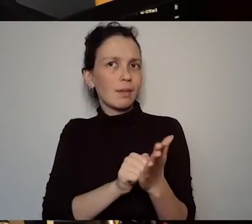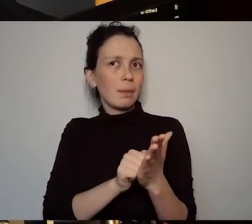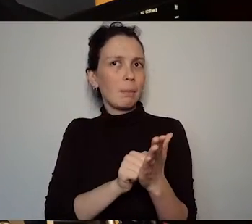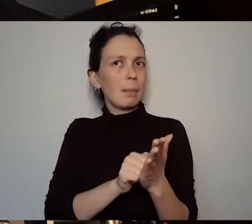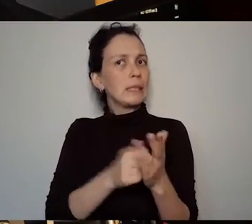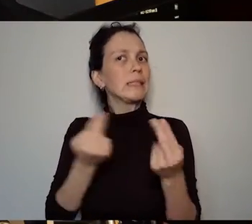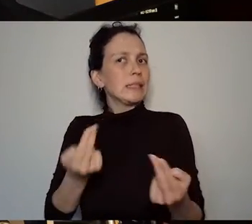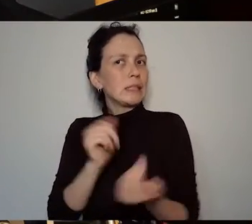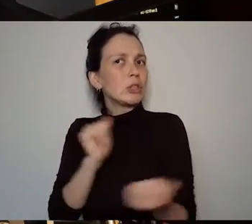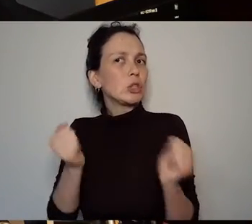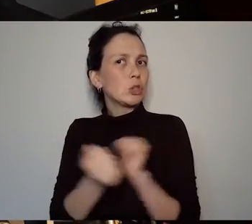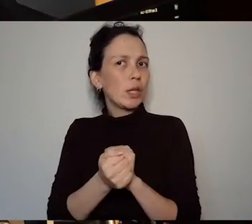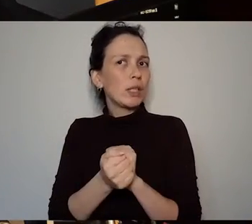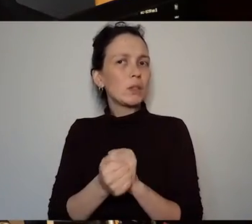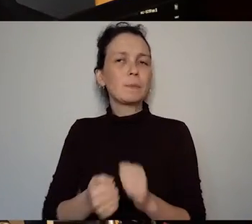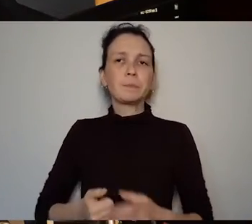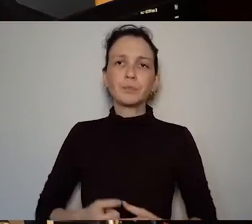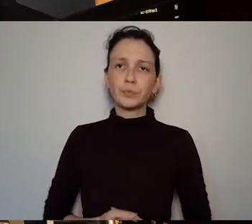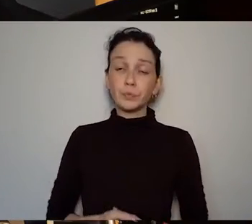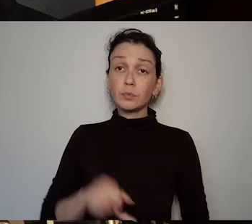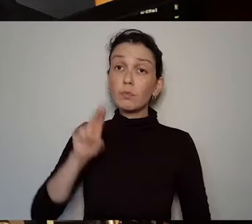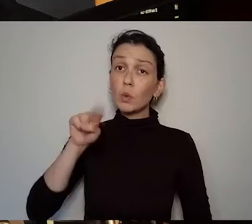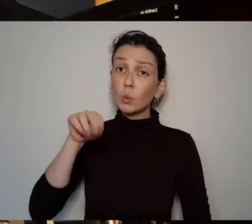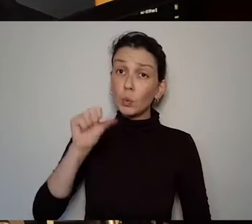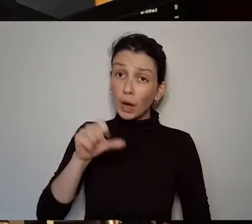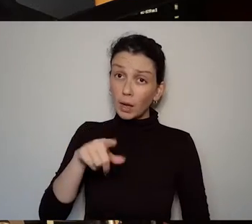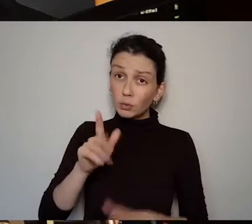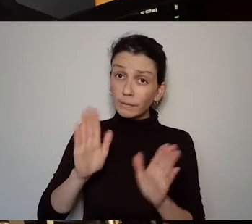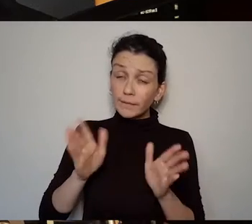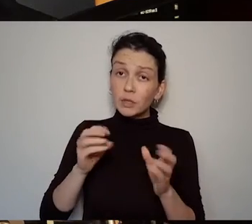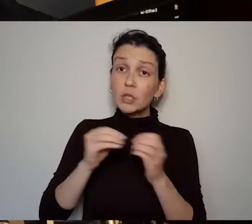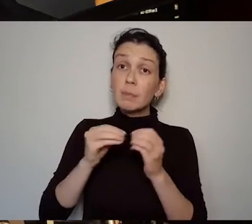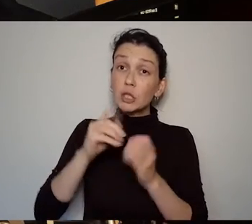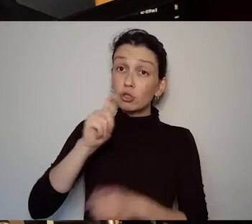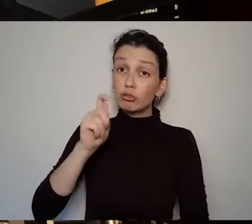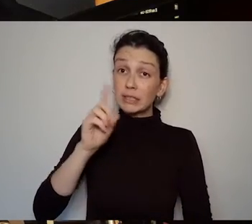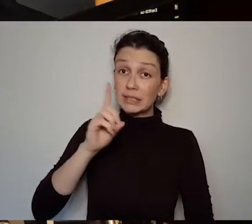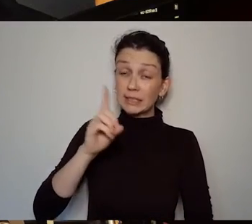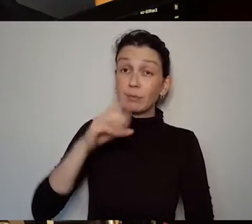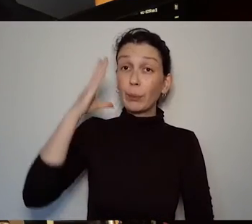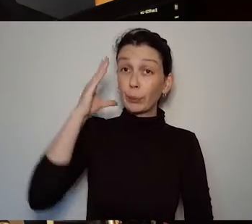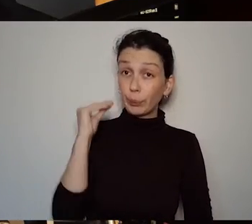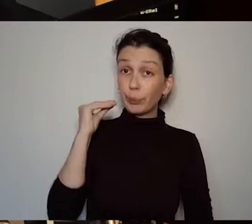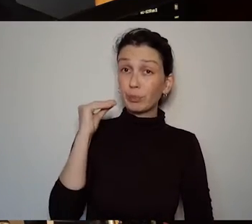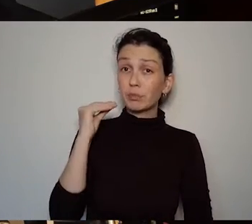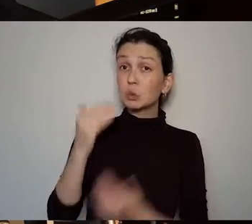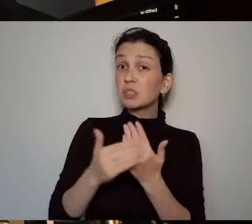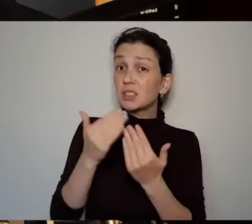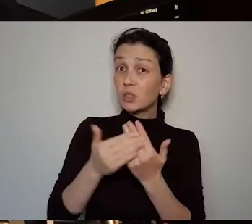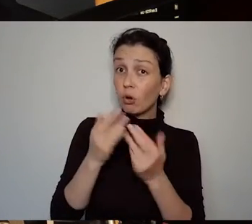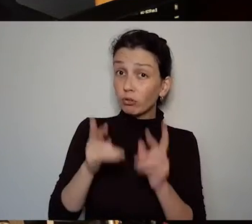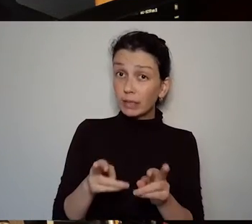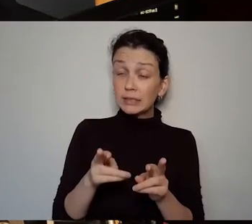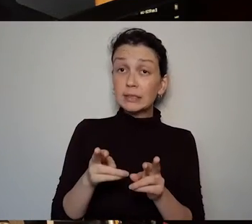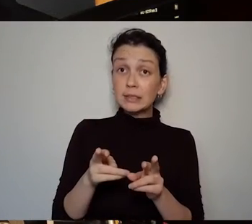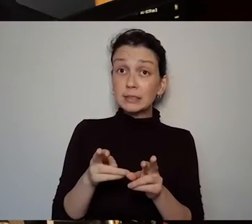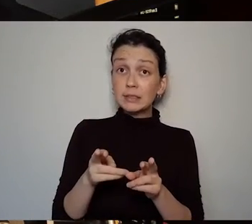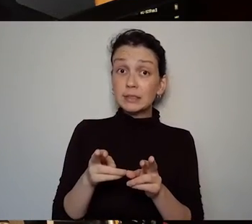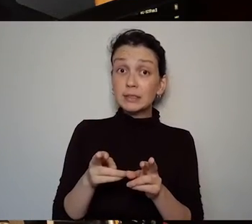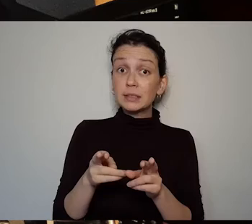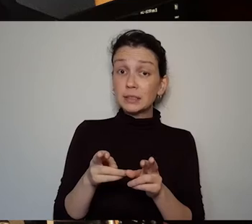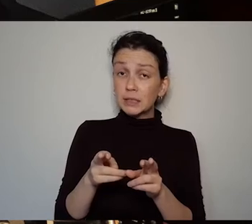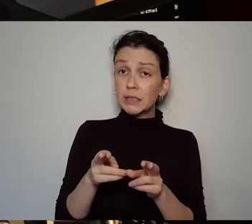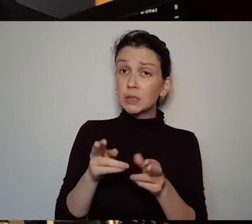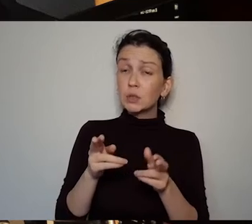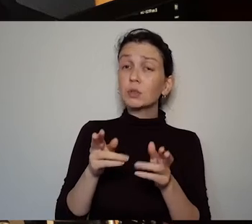So Una you mentioned that Teresa Deevy went became deaf at an early age and you've mentioned about her writing